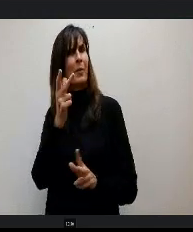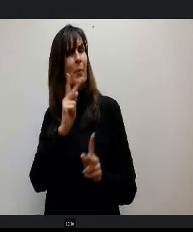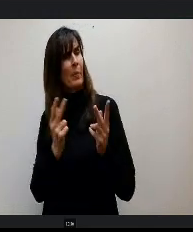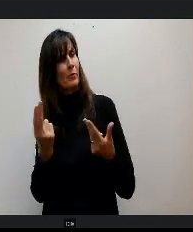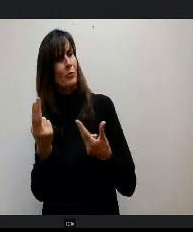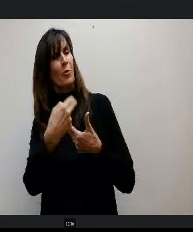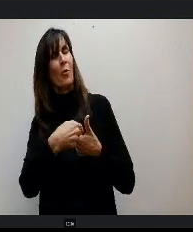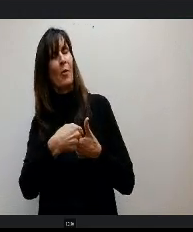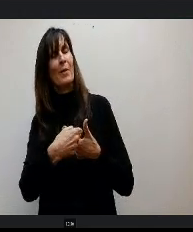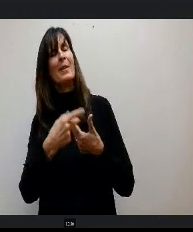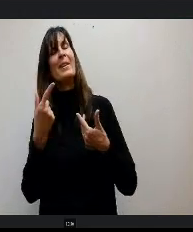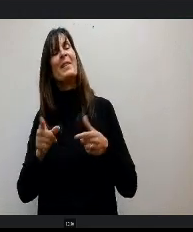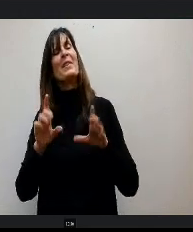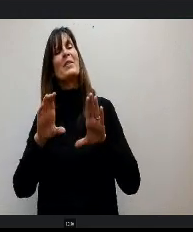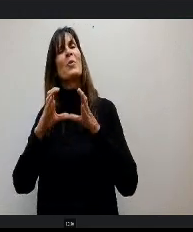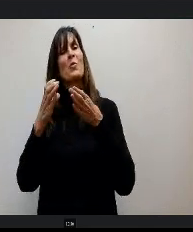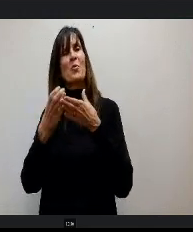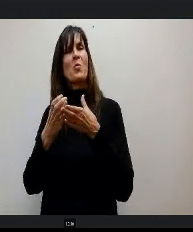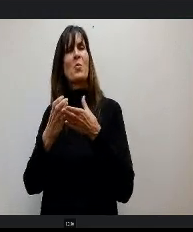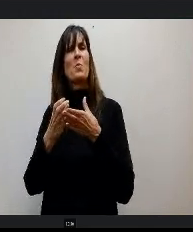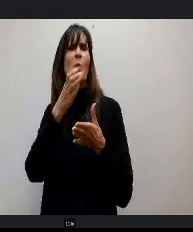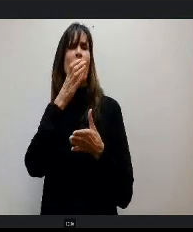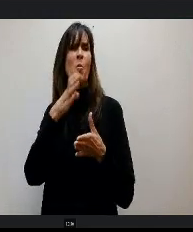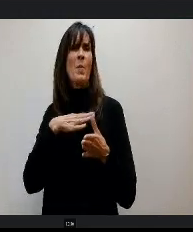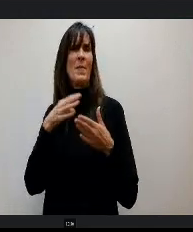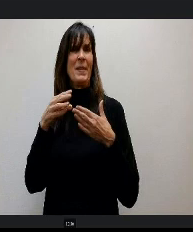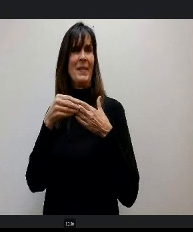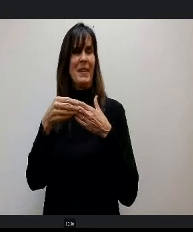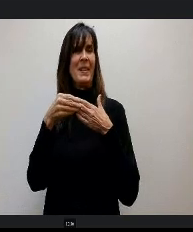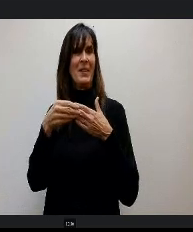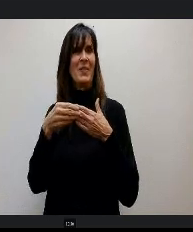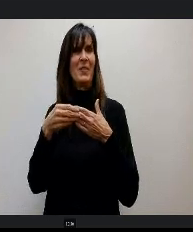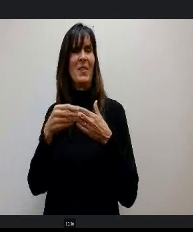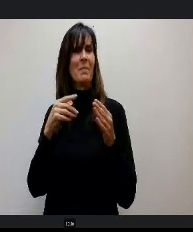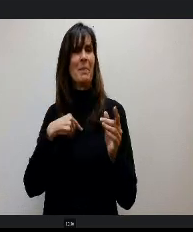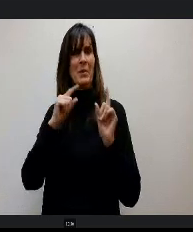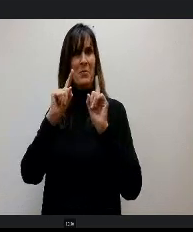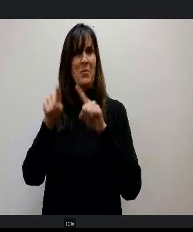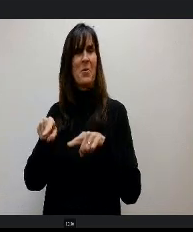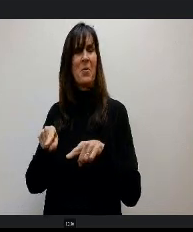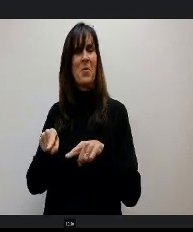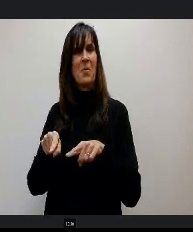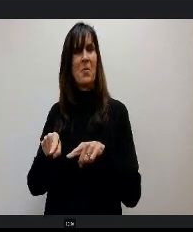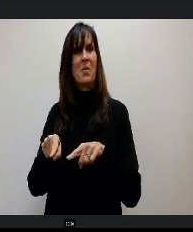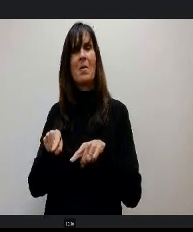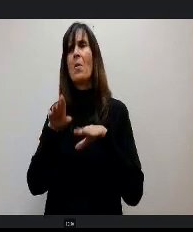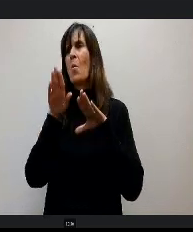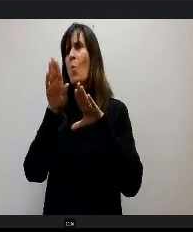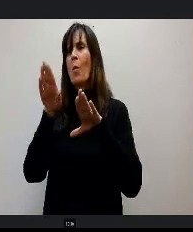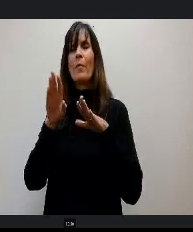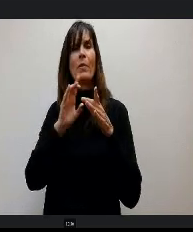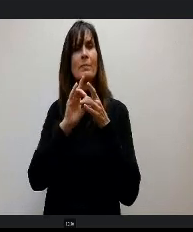A leadership group, a women's leadership group that I've been invited to and. Just making great connections, Lindsay